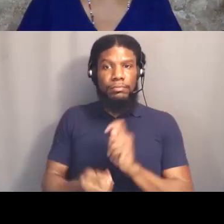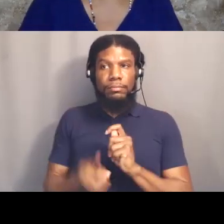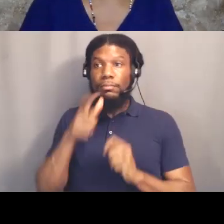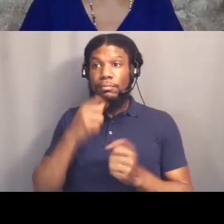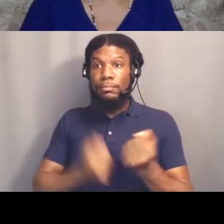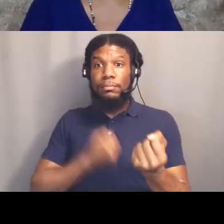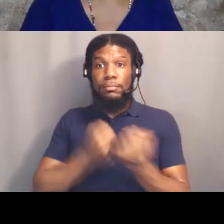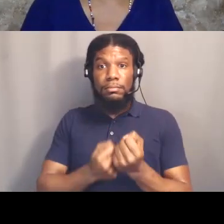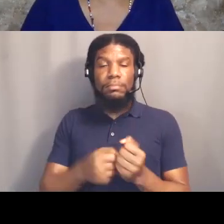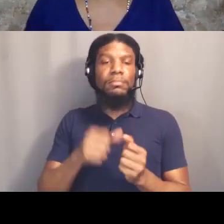We can talk about that later.